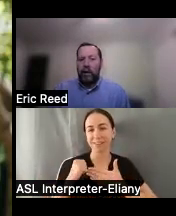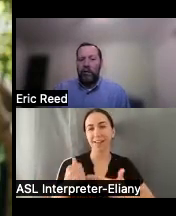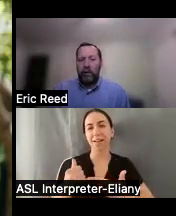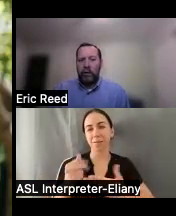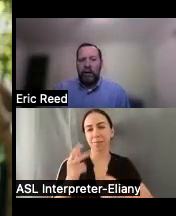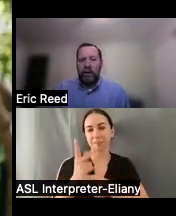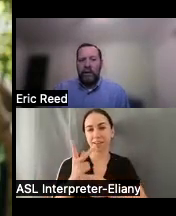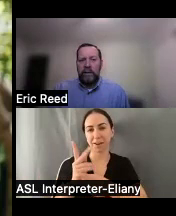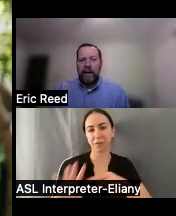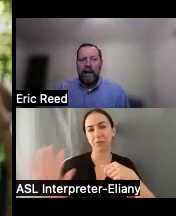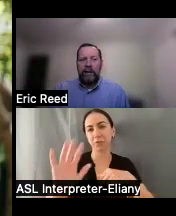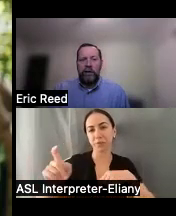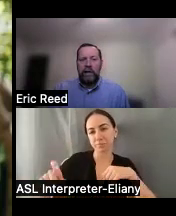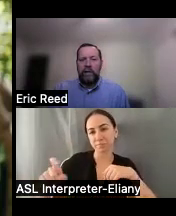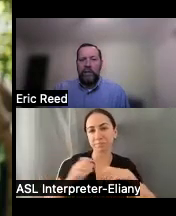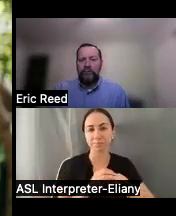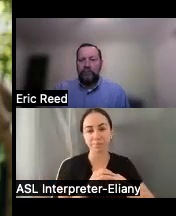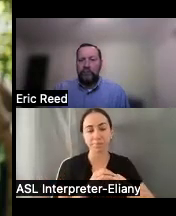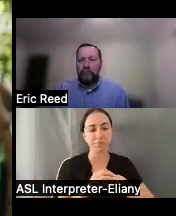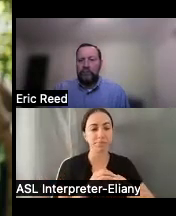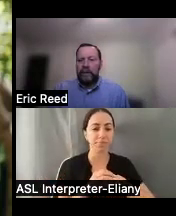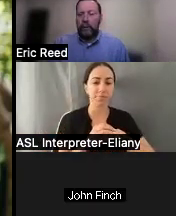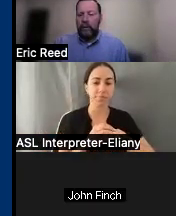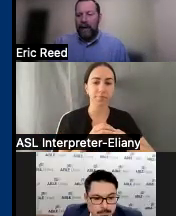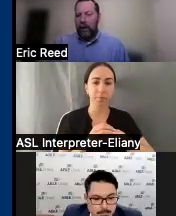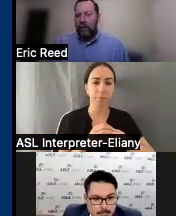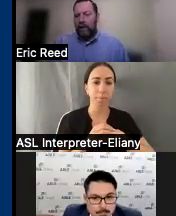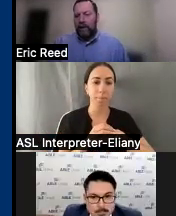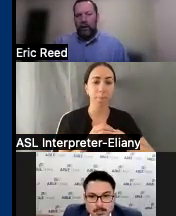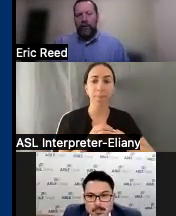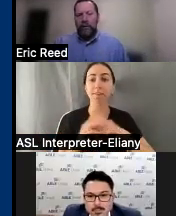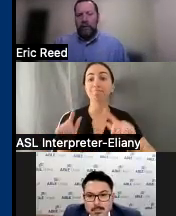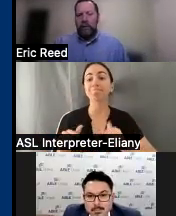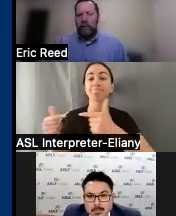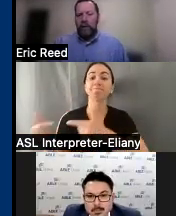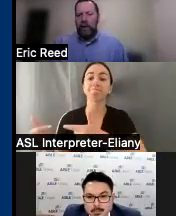of all of your uh assistive technology needs and with that I'll pass it back over to John